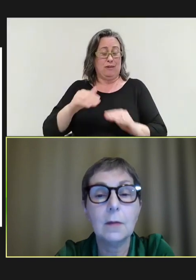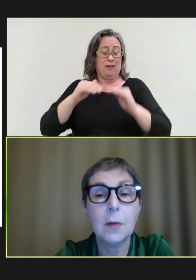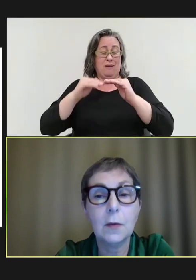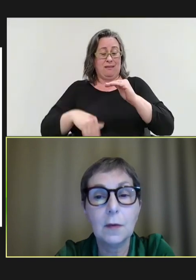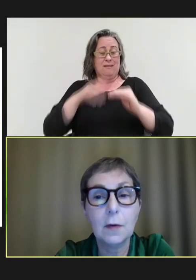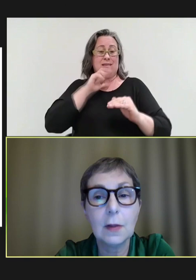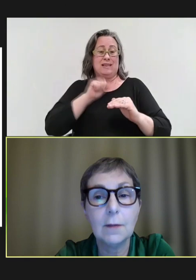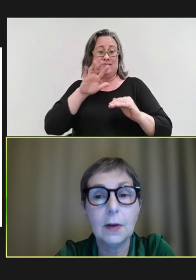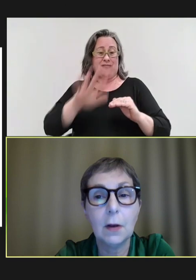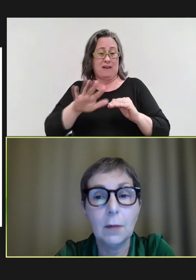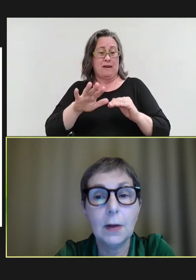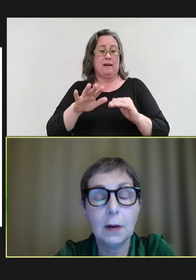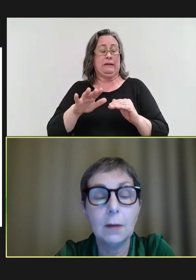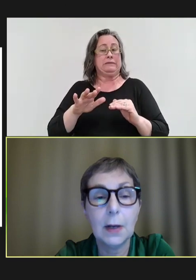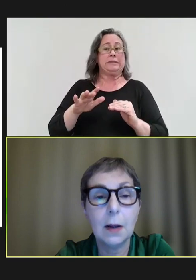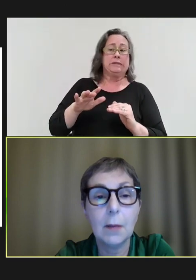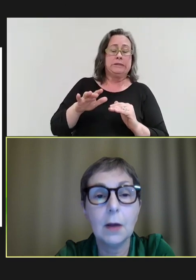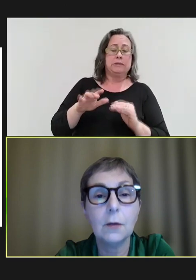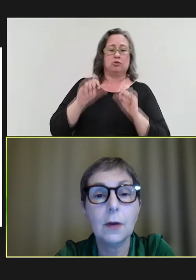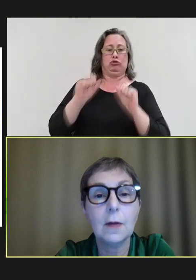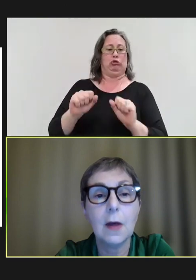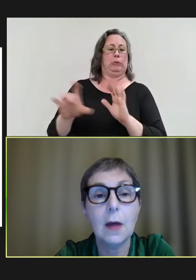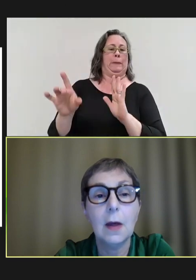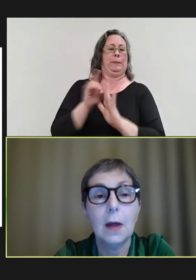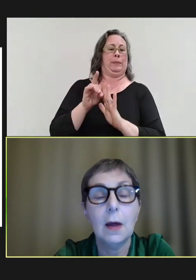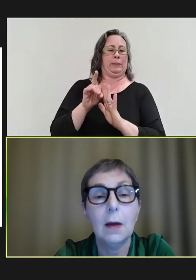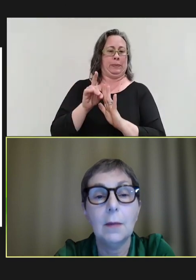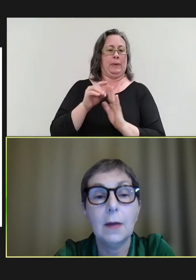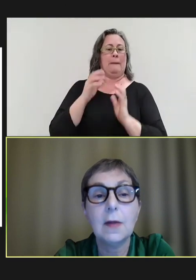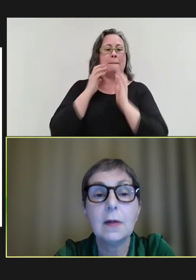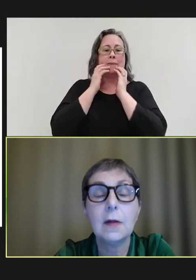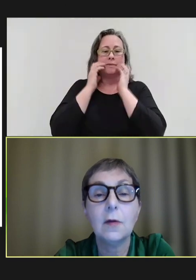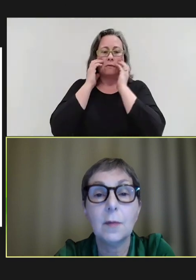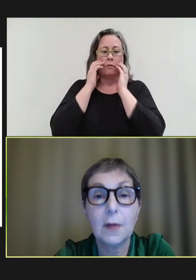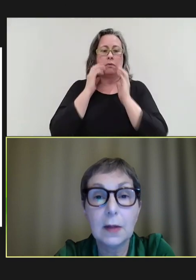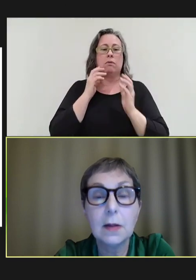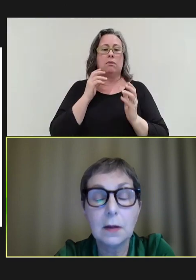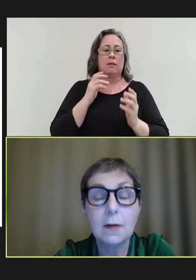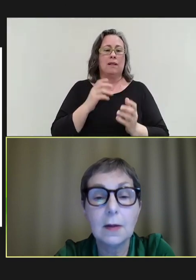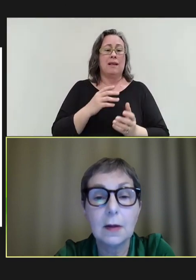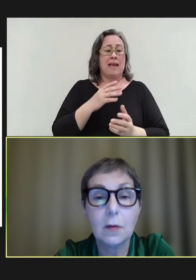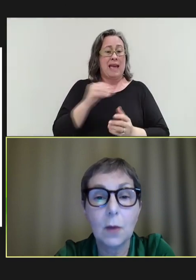most of those live in low and middle-income countries and 62 percent in settings where